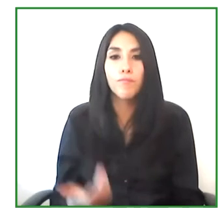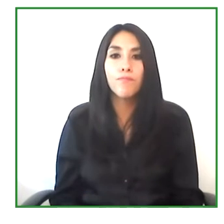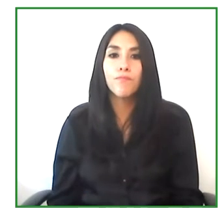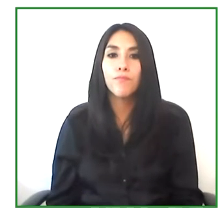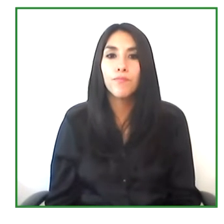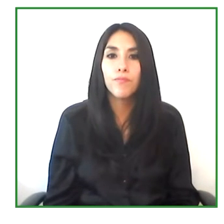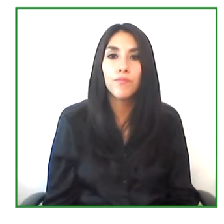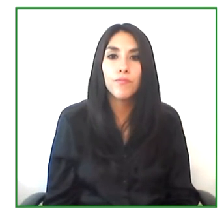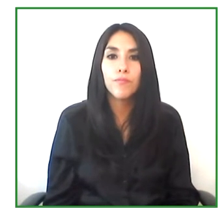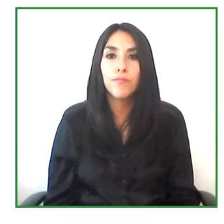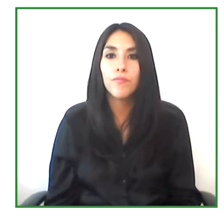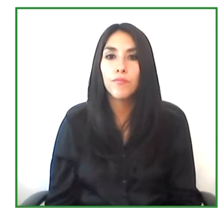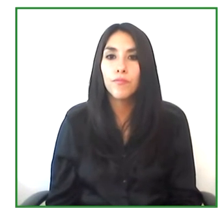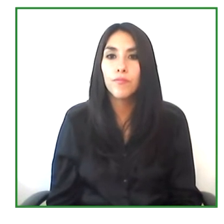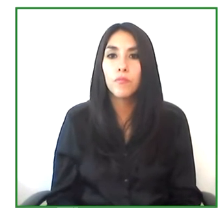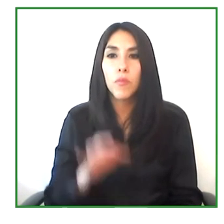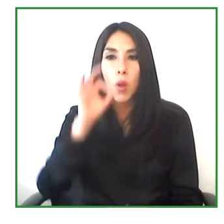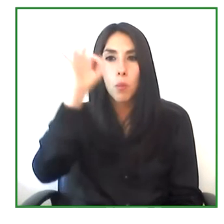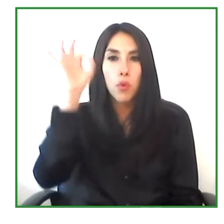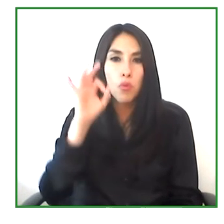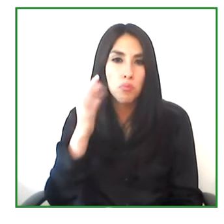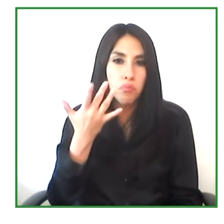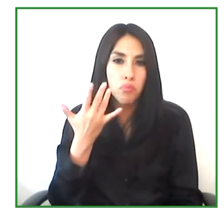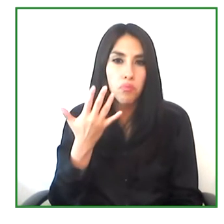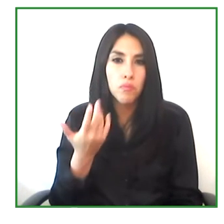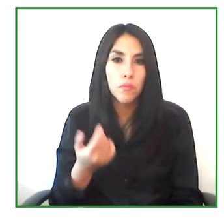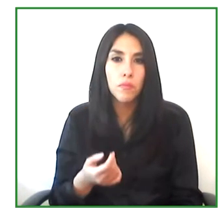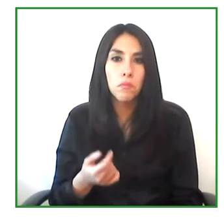and these are indicators that we didn't think of at first,